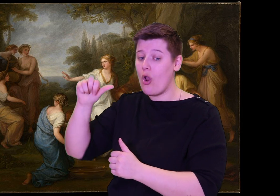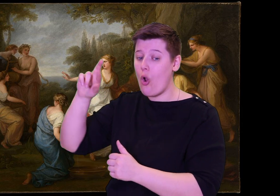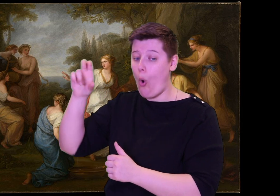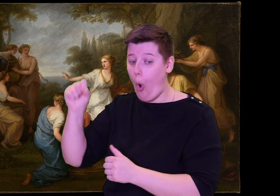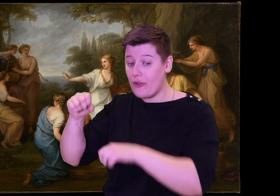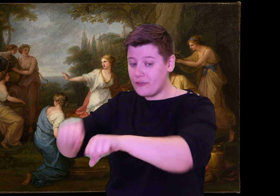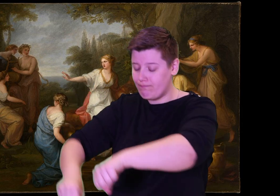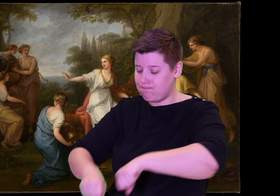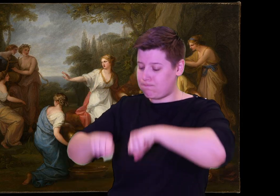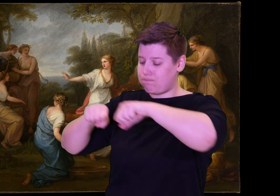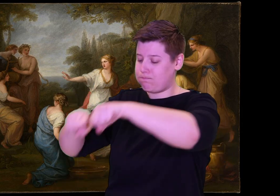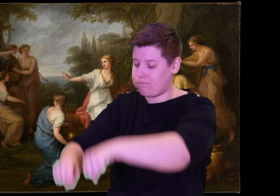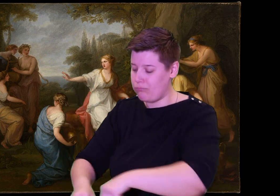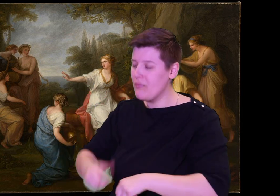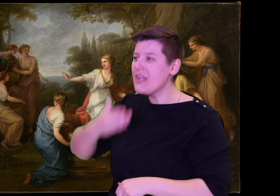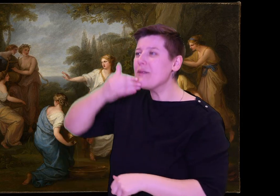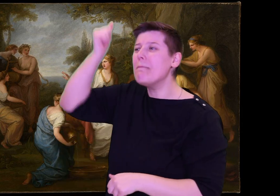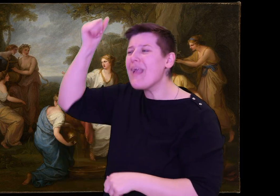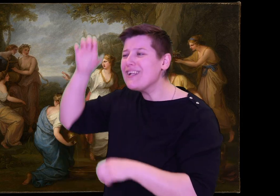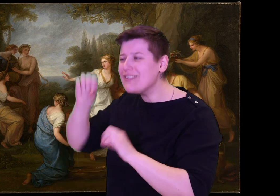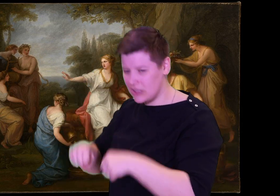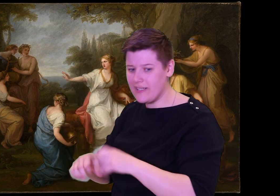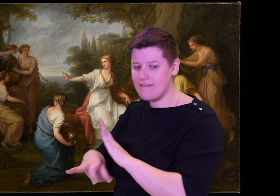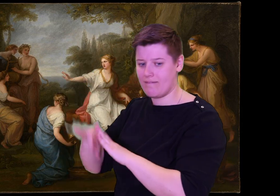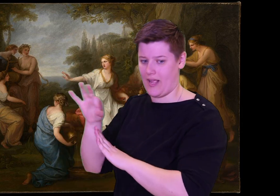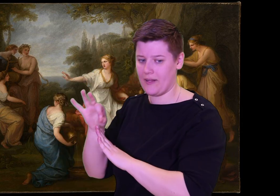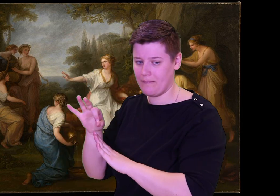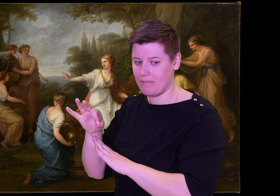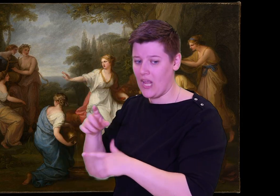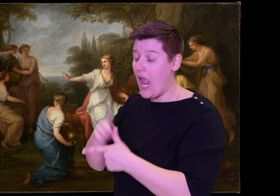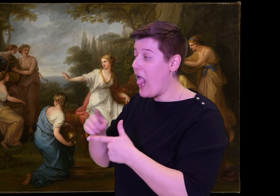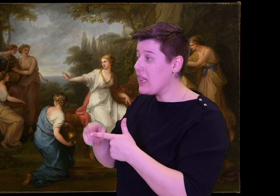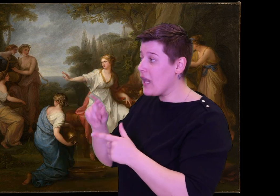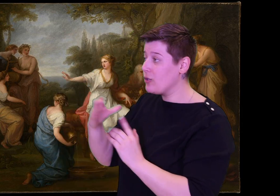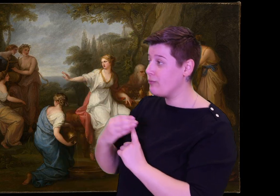if she wants to marry, let her return to her great father's home.